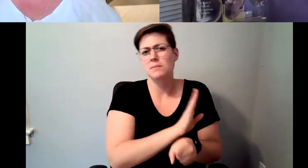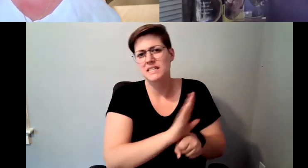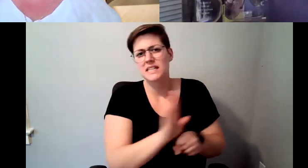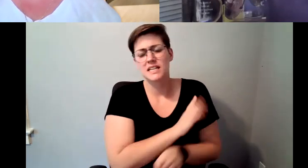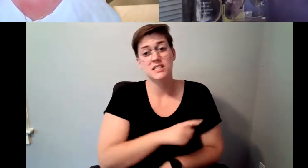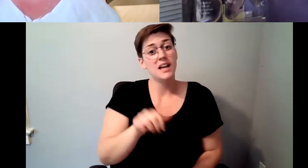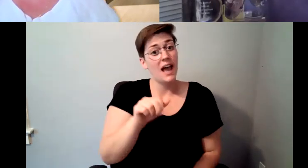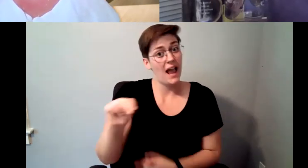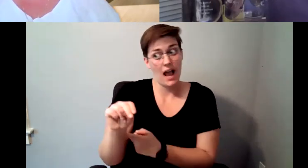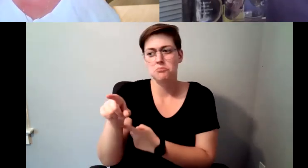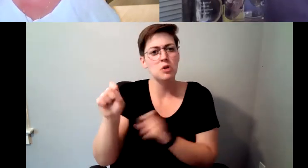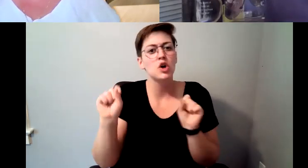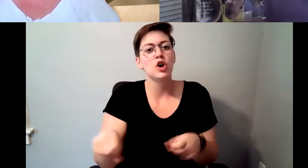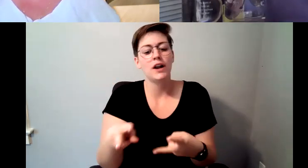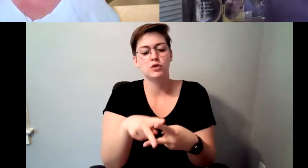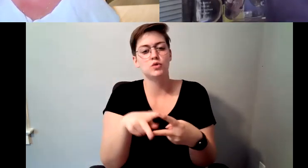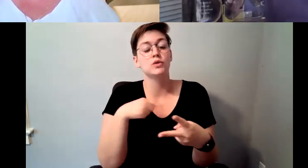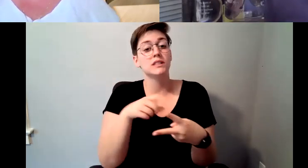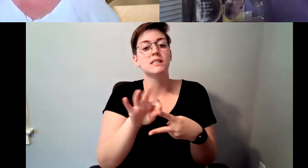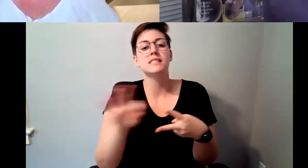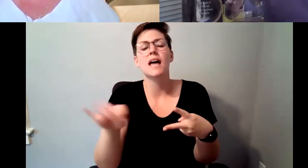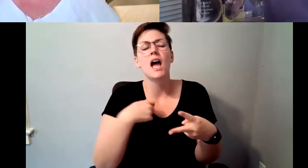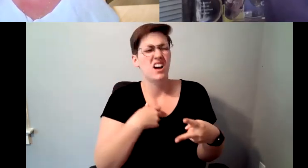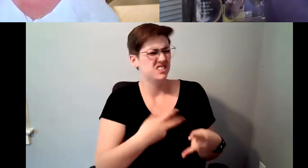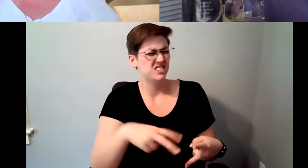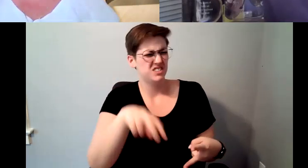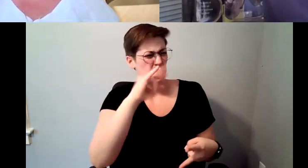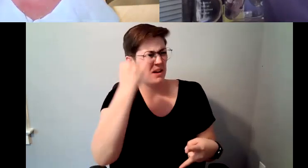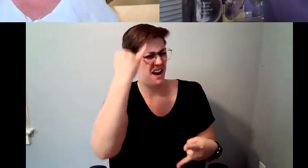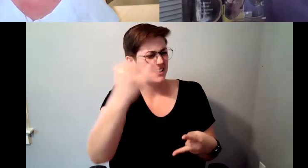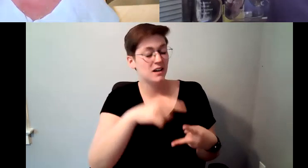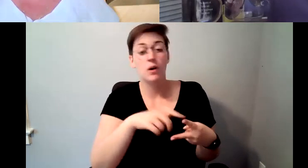D. Major Cohen: or she could say to me wow you love coffee so much you're working as